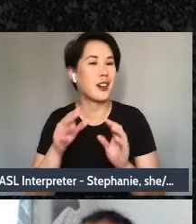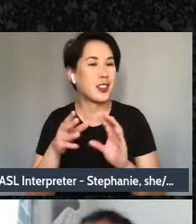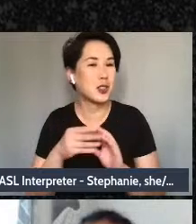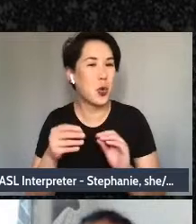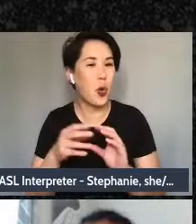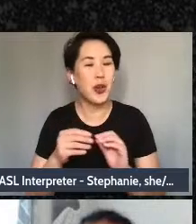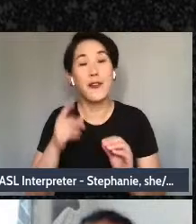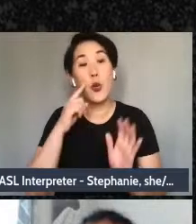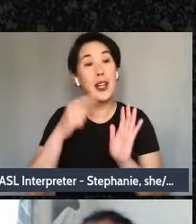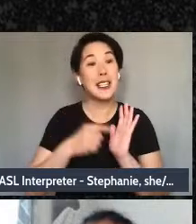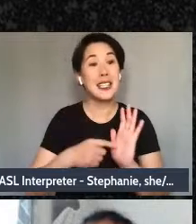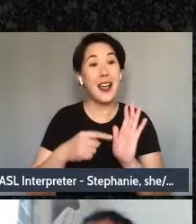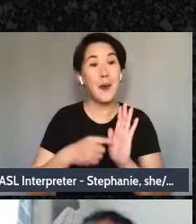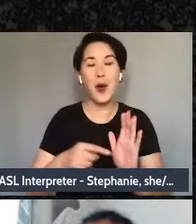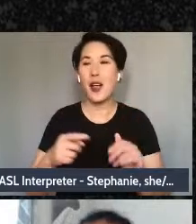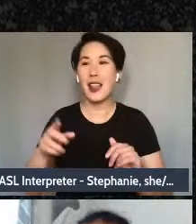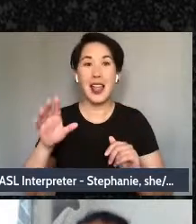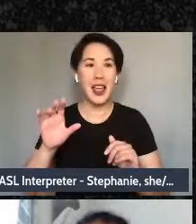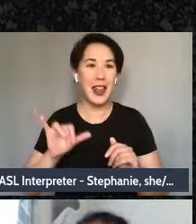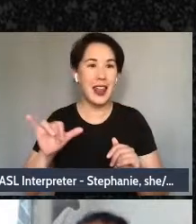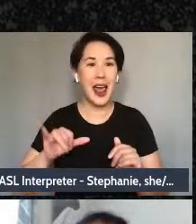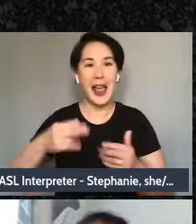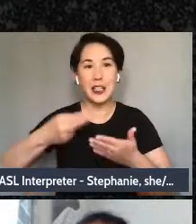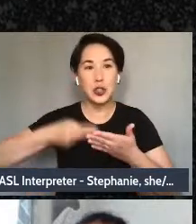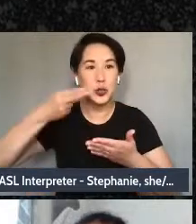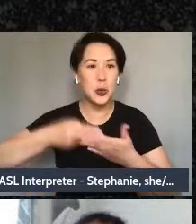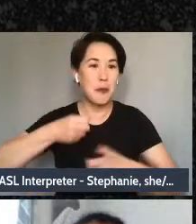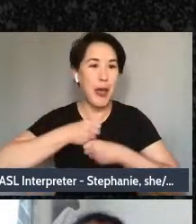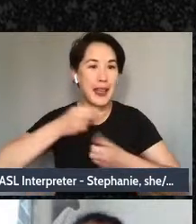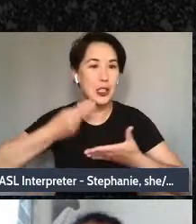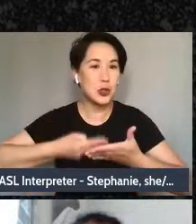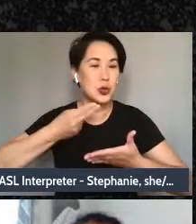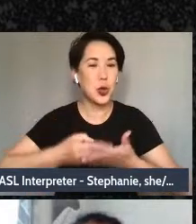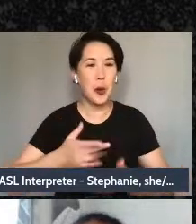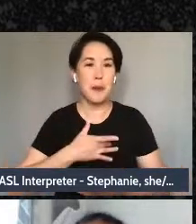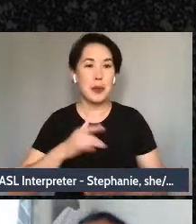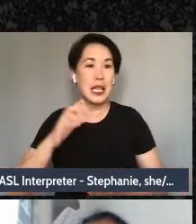have all these ingredients, all these rich things going into your story. But people keep watering